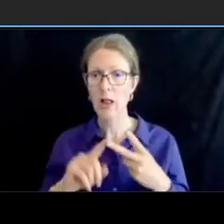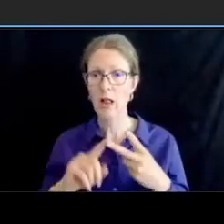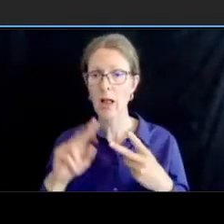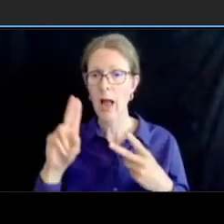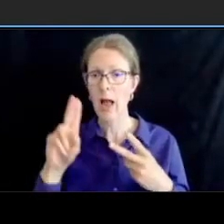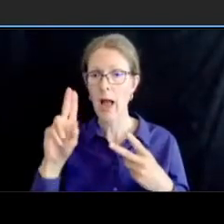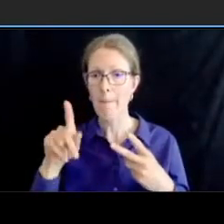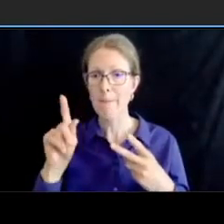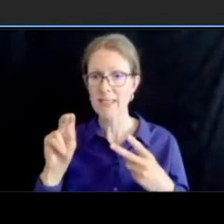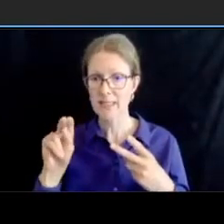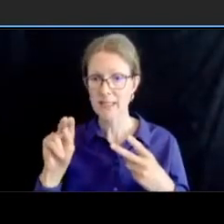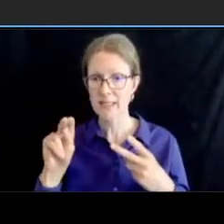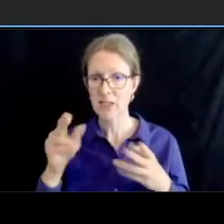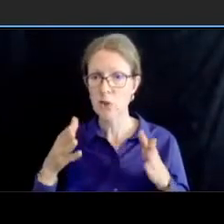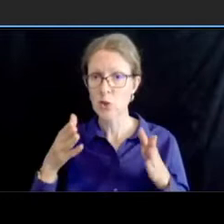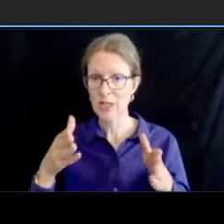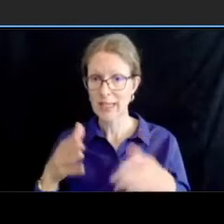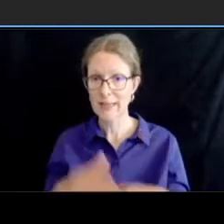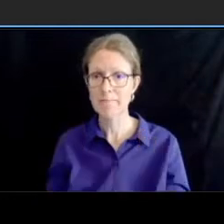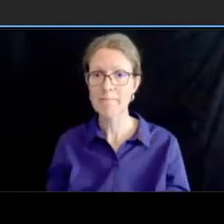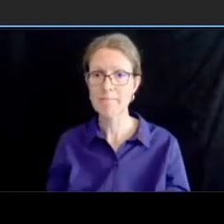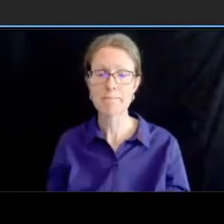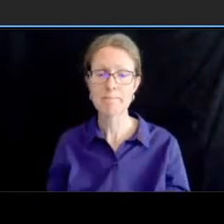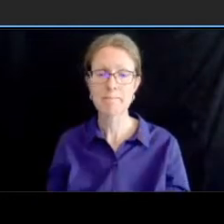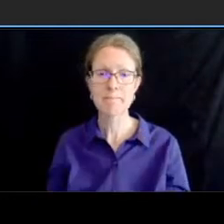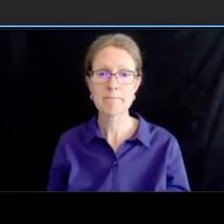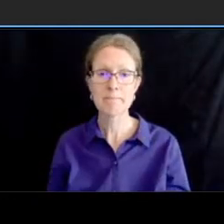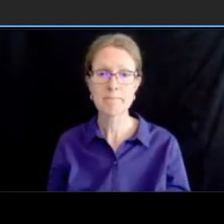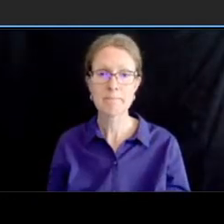okay both uh tilden